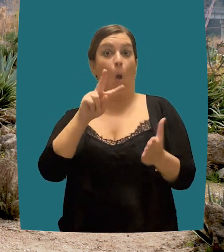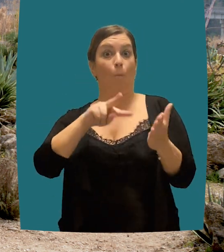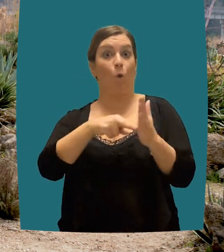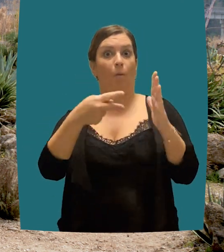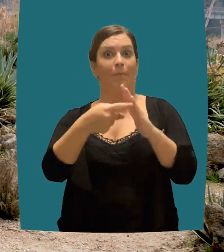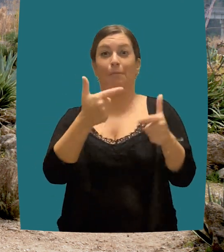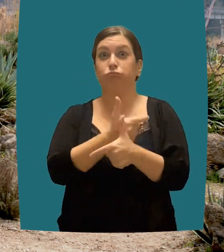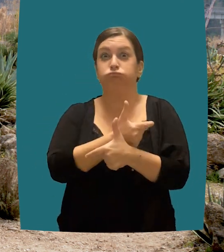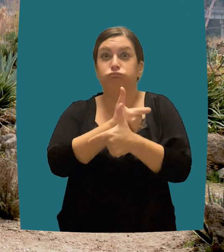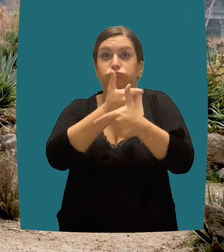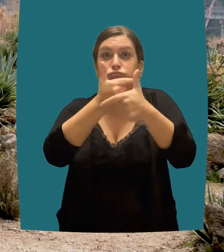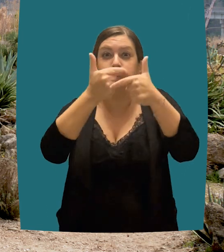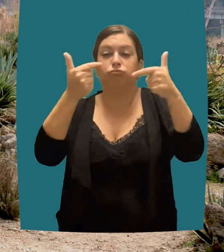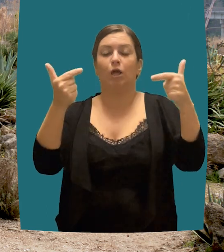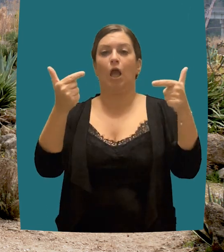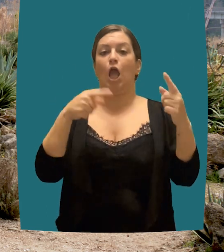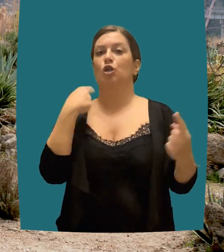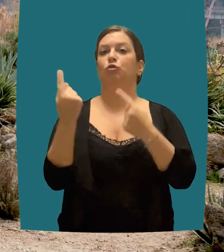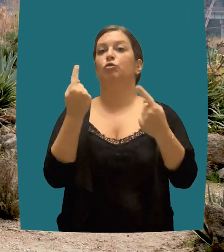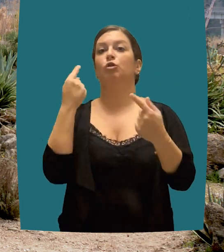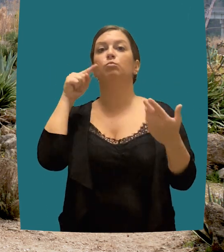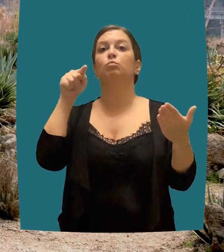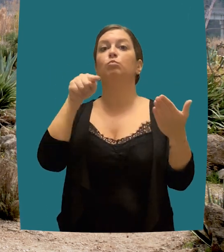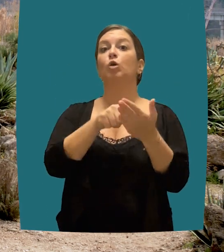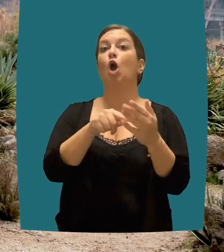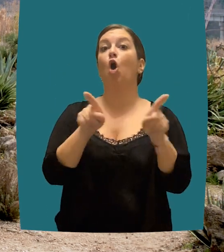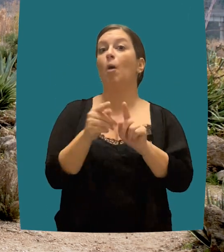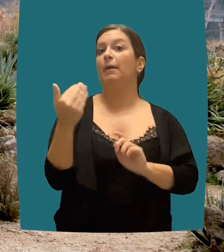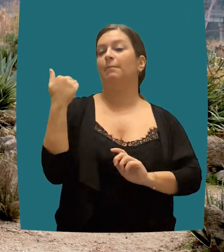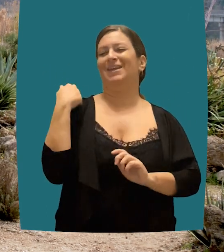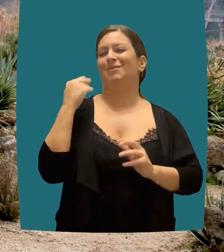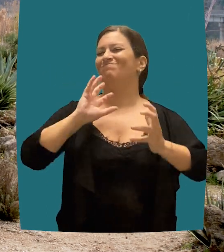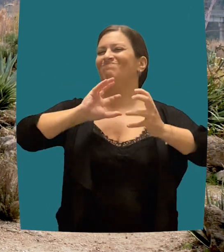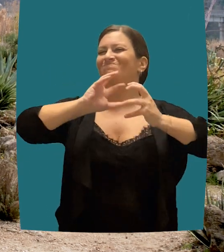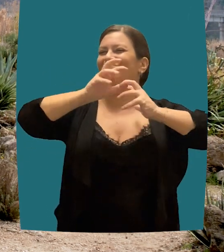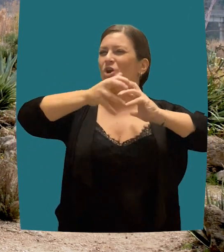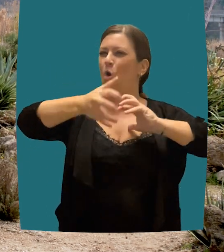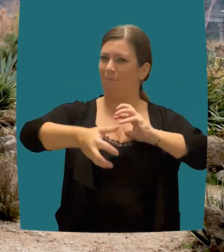which does not comply with the principles of environmental protection and, consequently, result